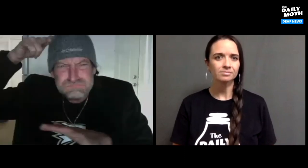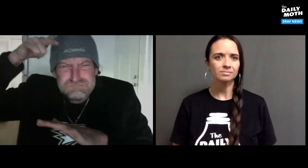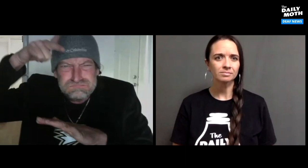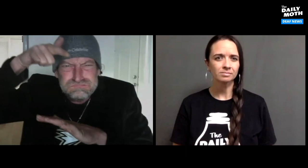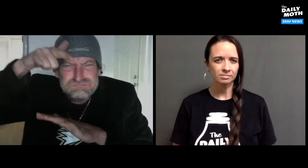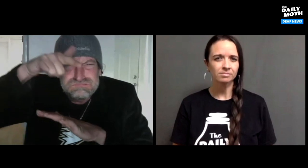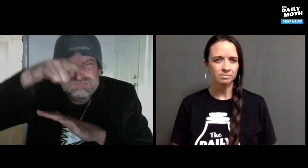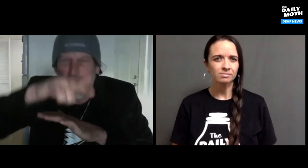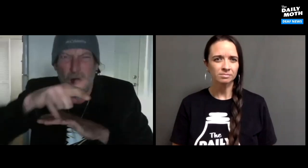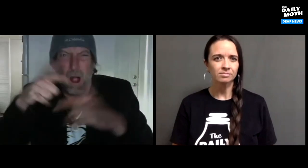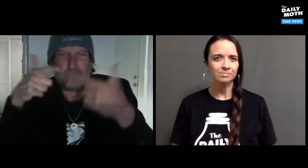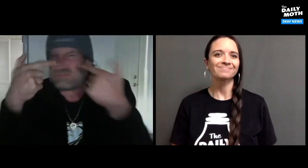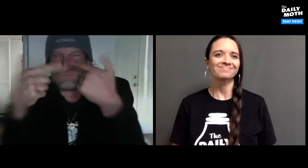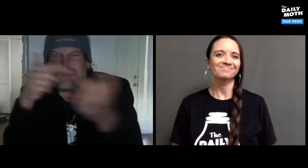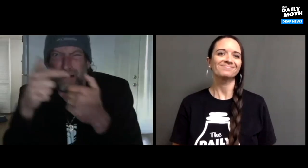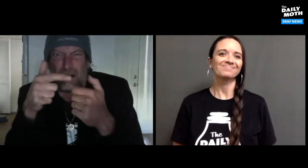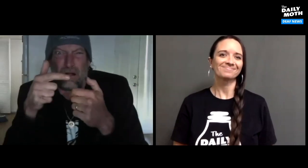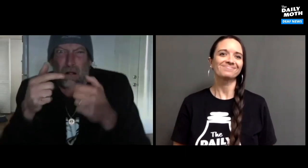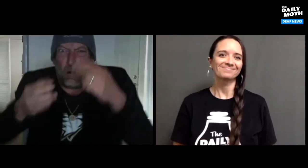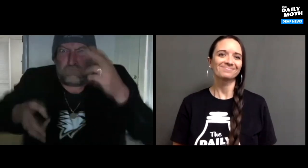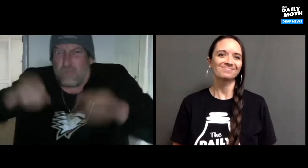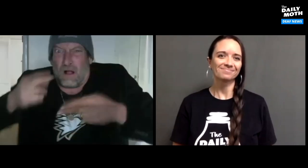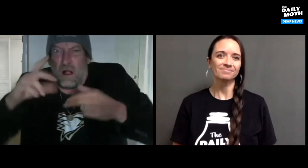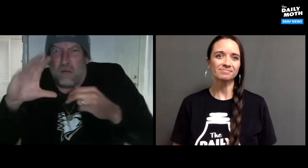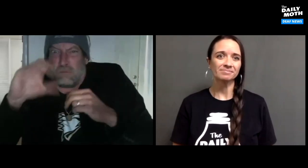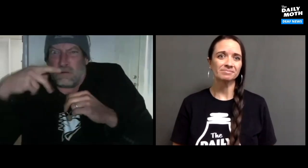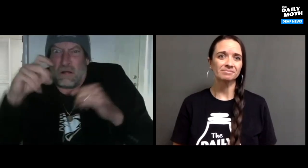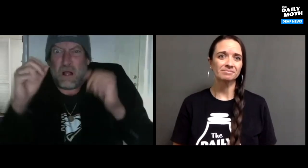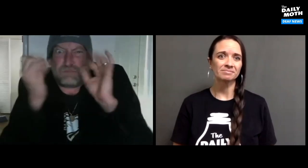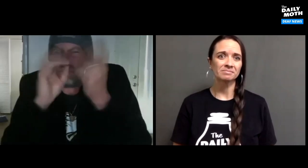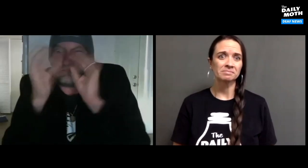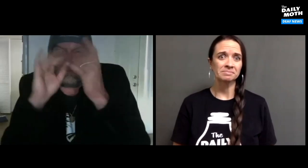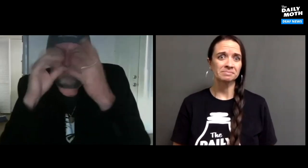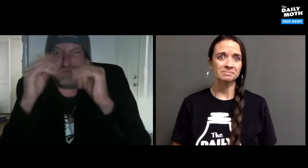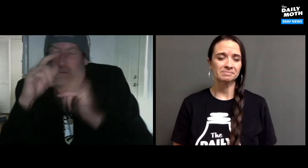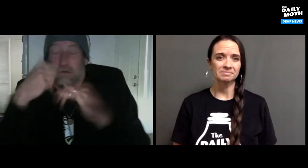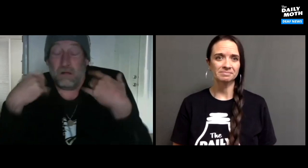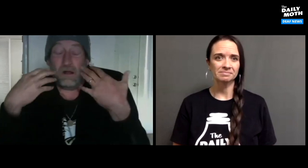The spaceships shooting, the robots, C-3P0 scrambling,